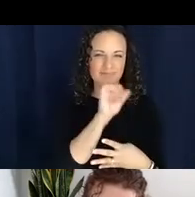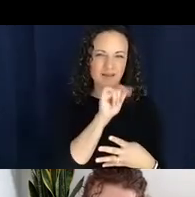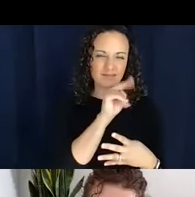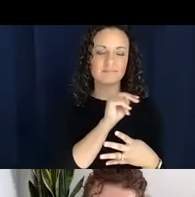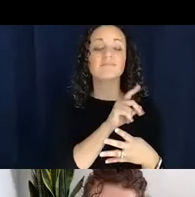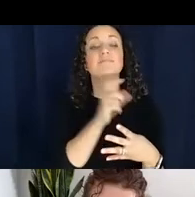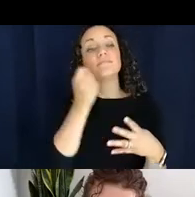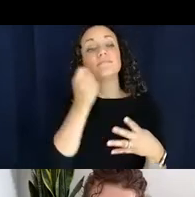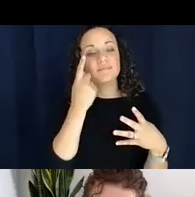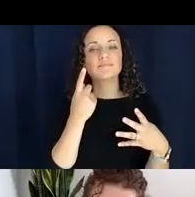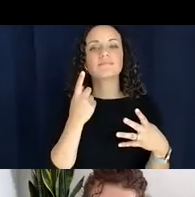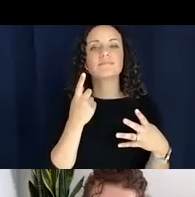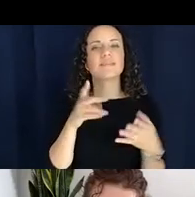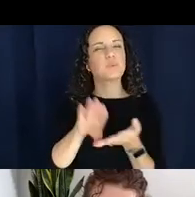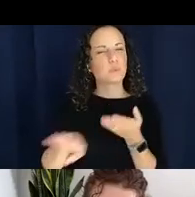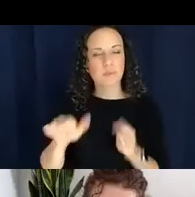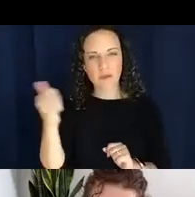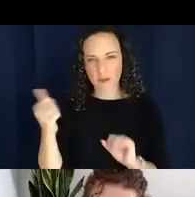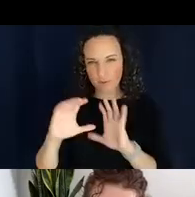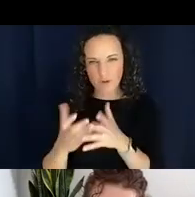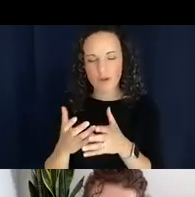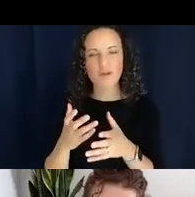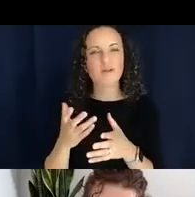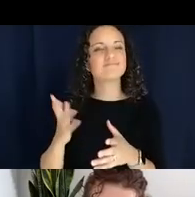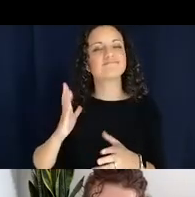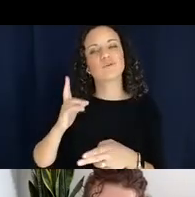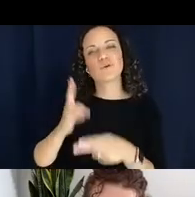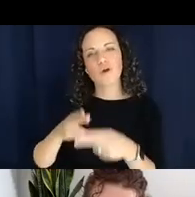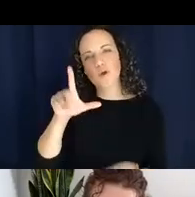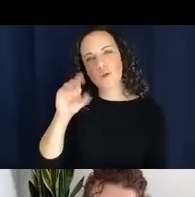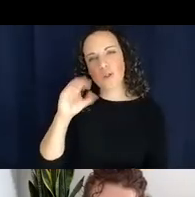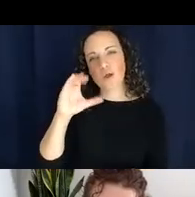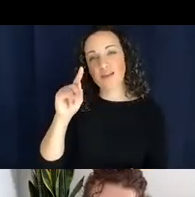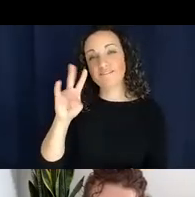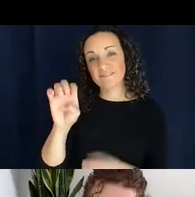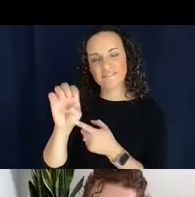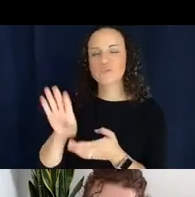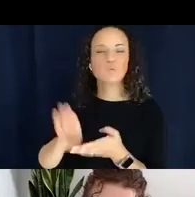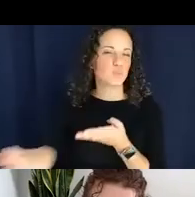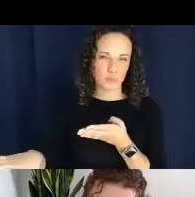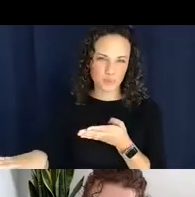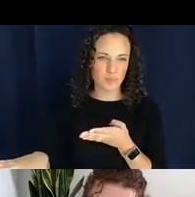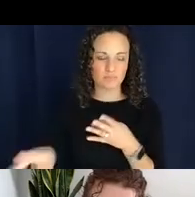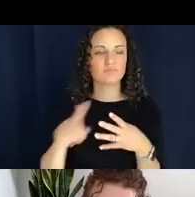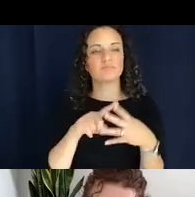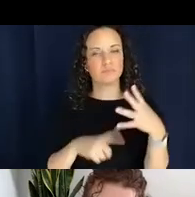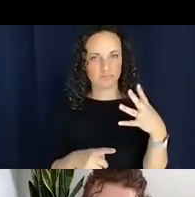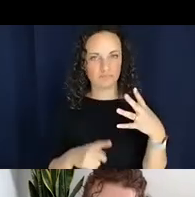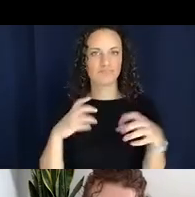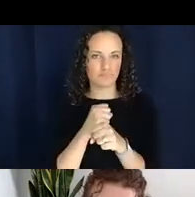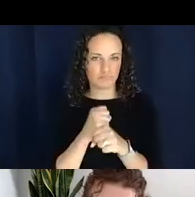category - they call it locative classifiers, so they exclude that, but they do say that